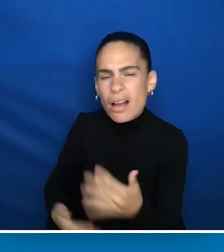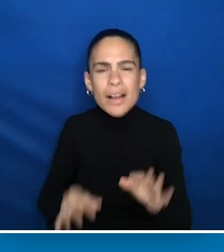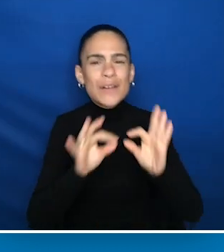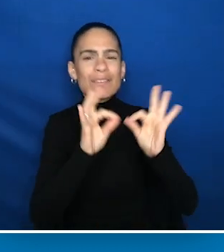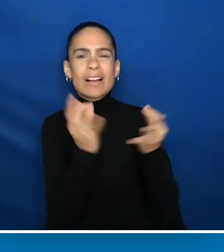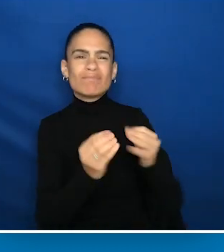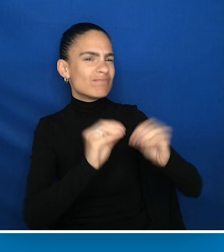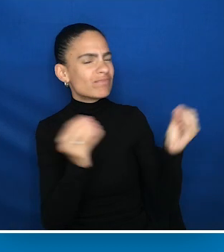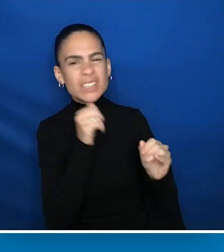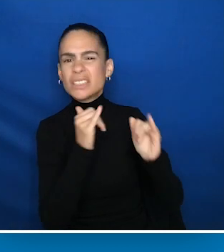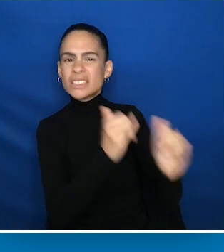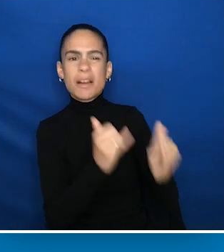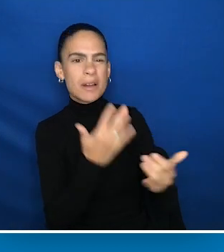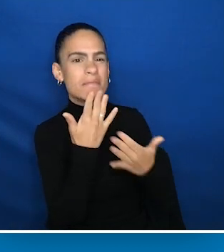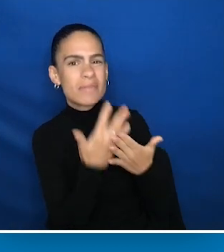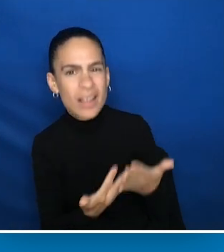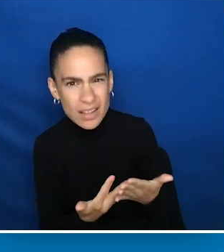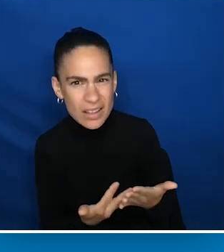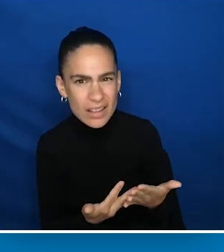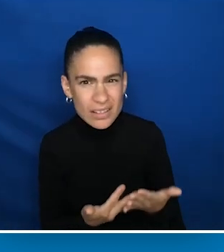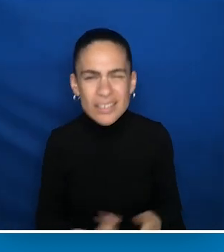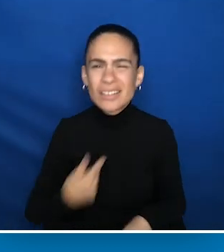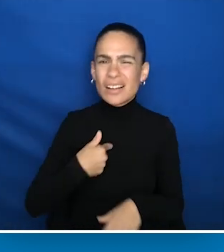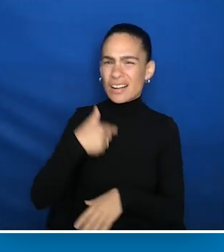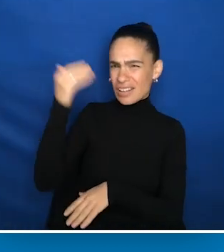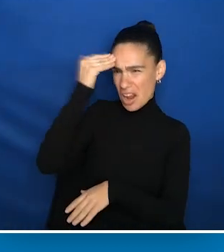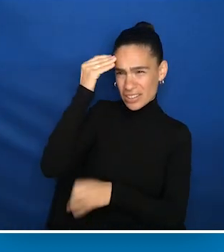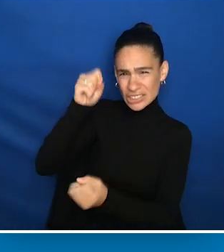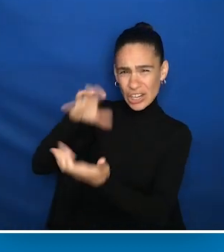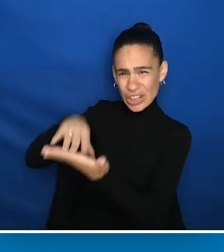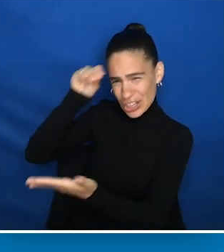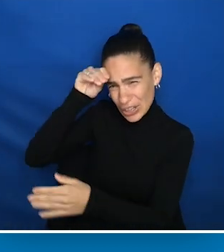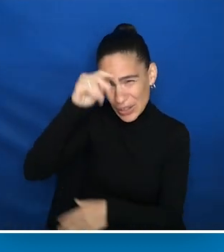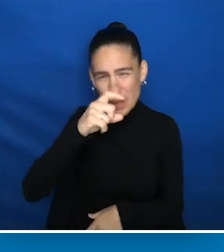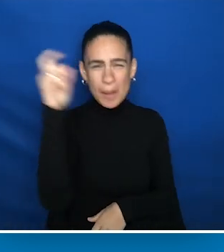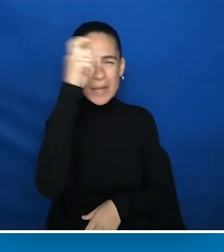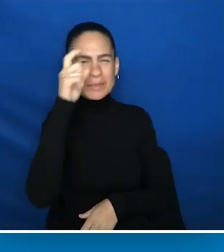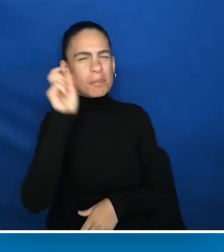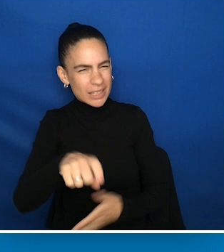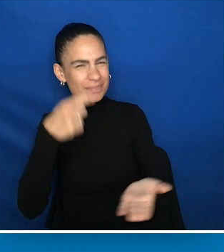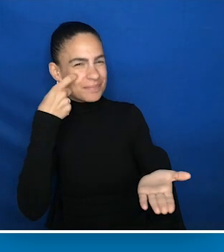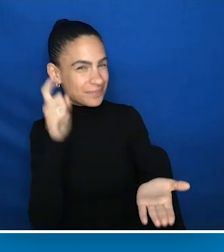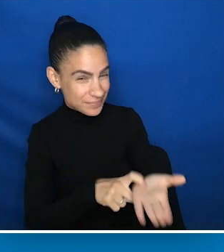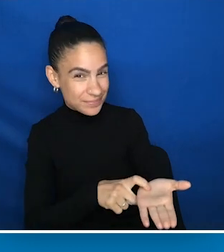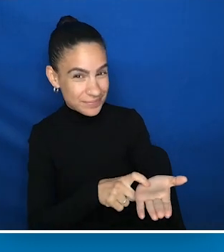I've learned that knowledge is acquired, but wisdom is recognized. I've learned that love thrives in audacity,